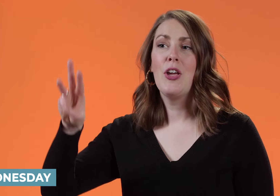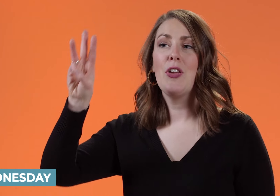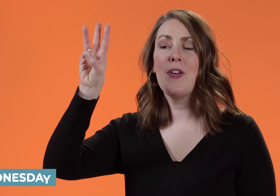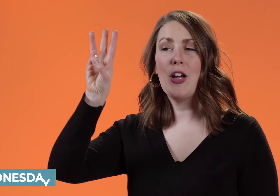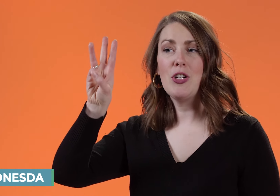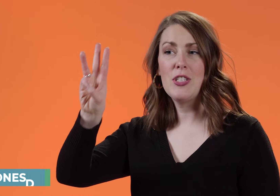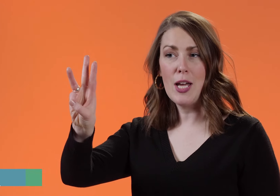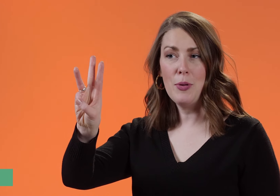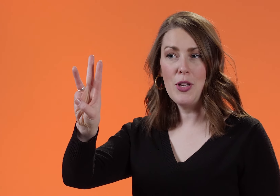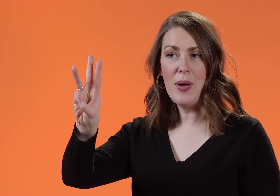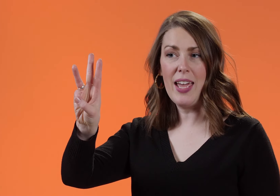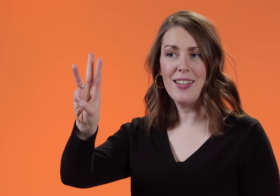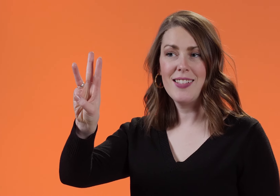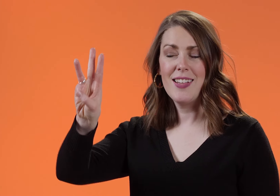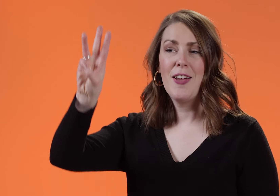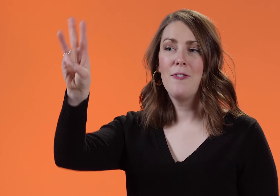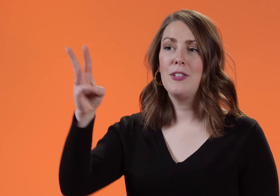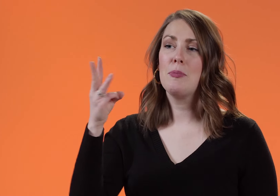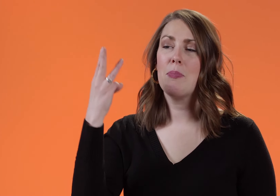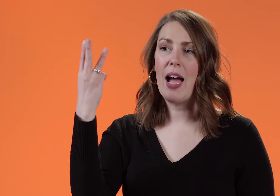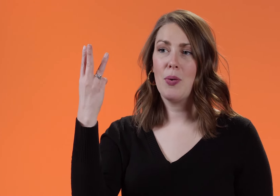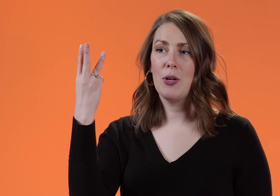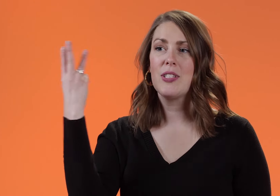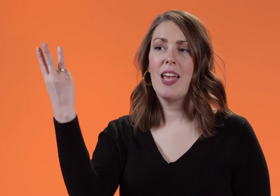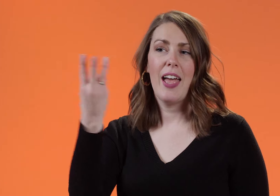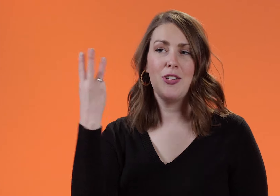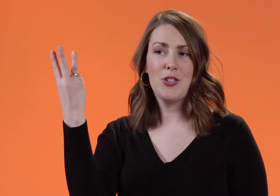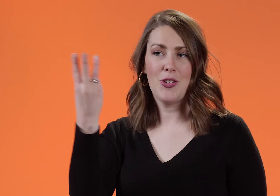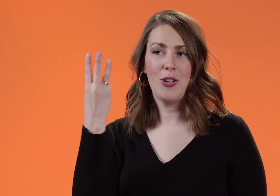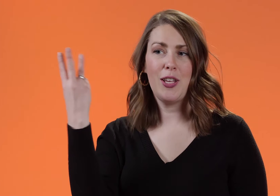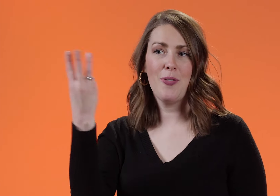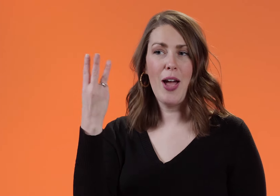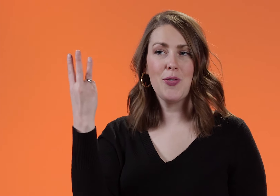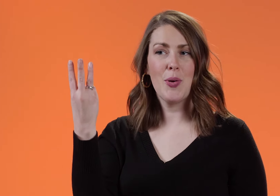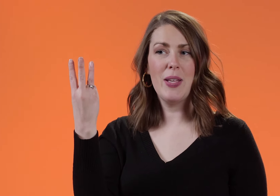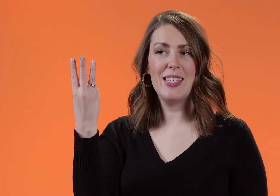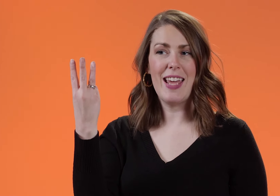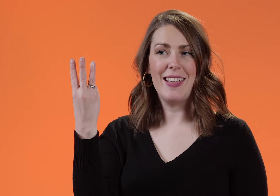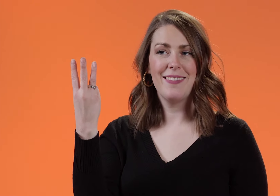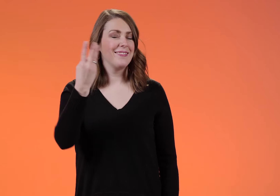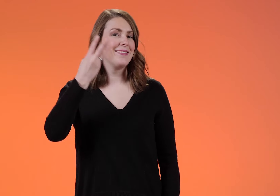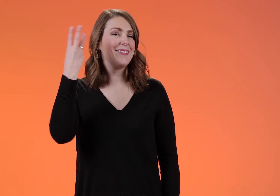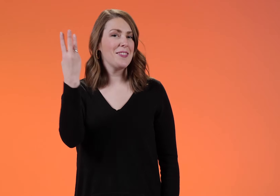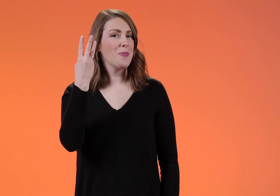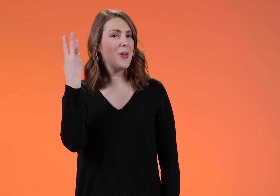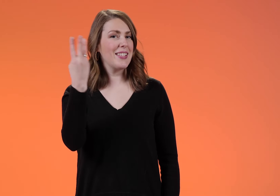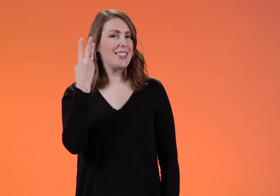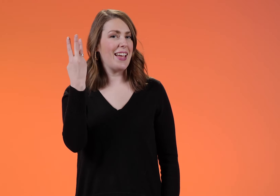You've got your "W" hand flipped backwards and you're circling around for Wednesday. WEDNESDAY